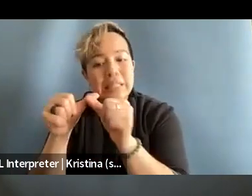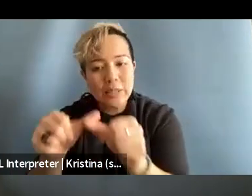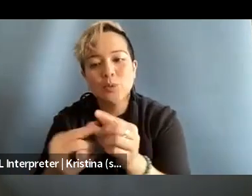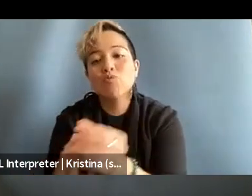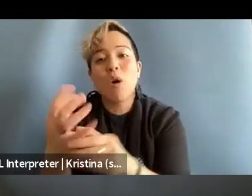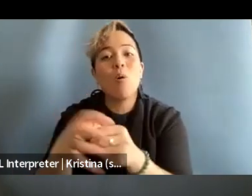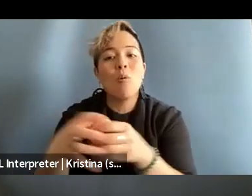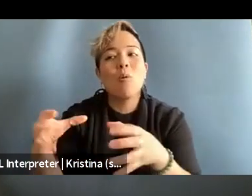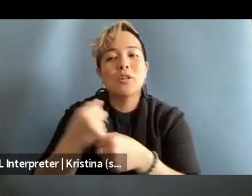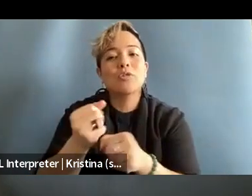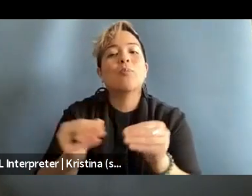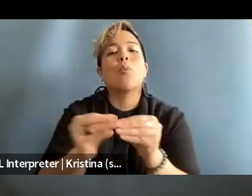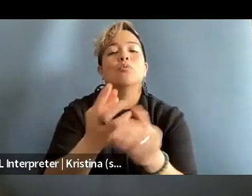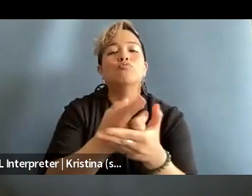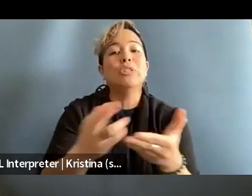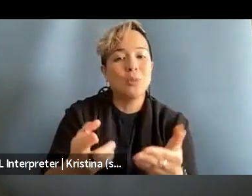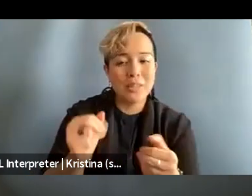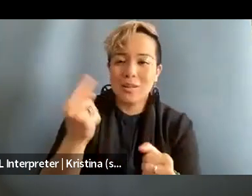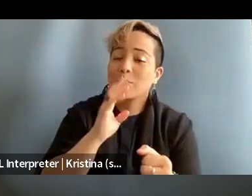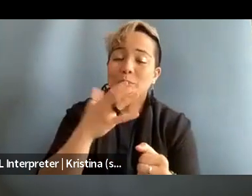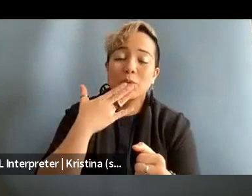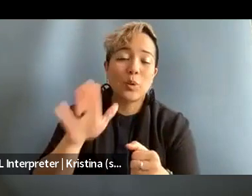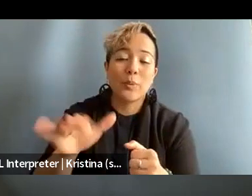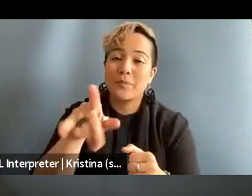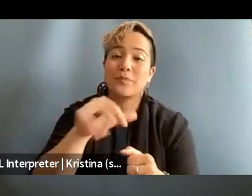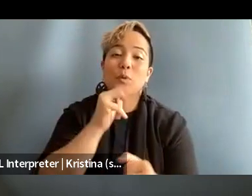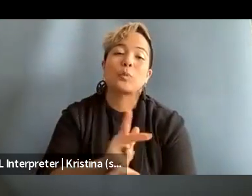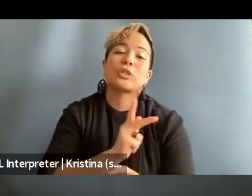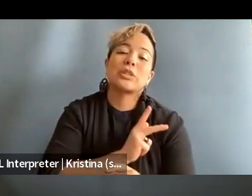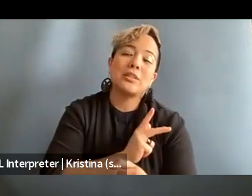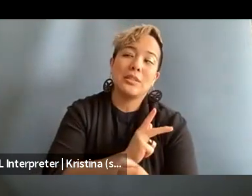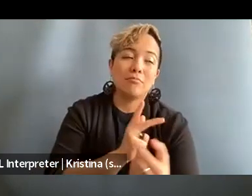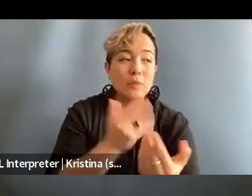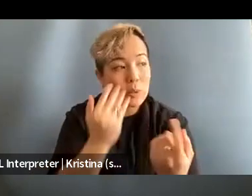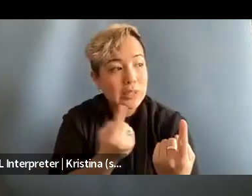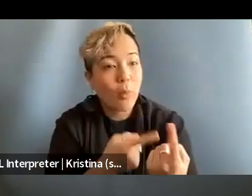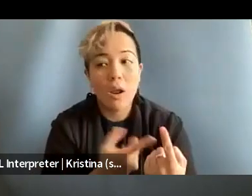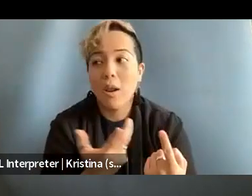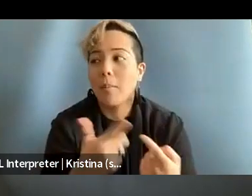and create more resources can always be a good way if you don't personally know someone but wanna help in some way.